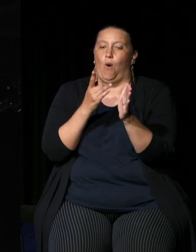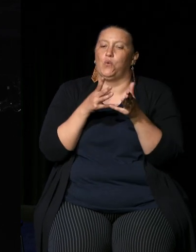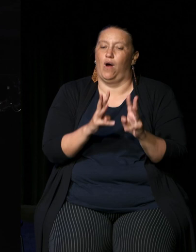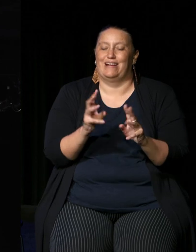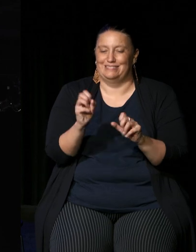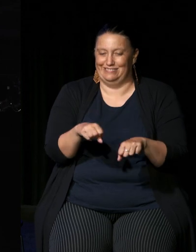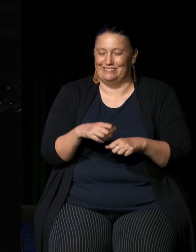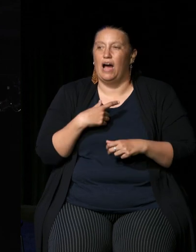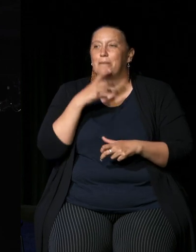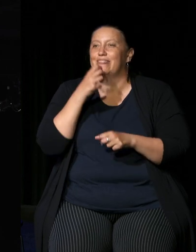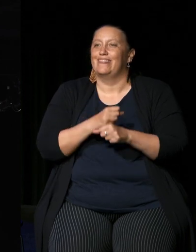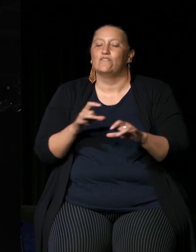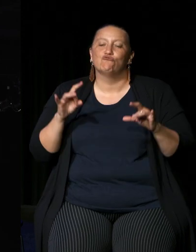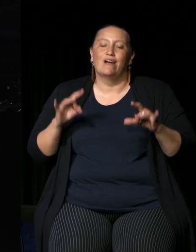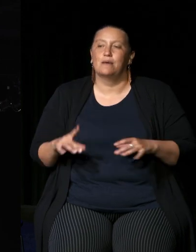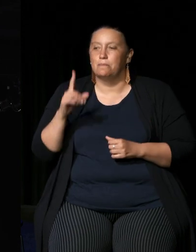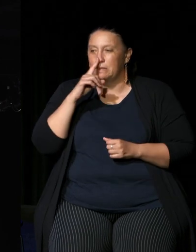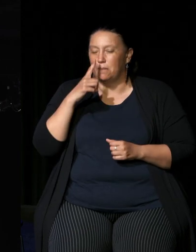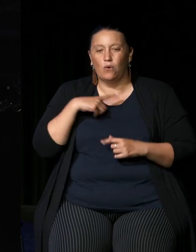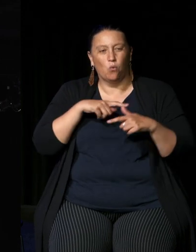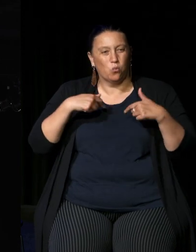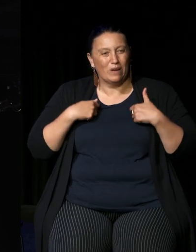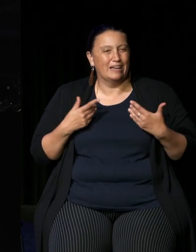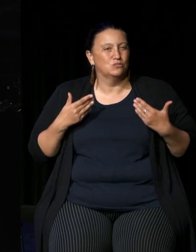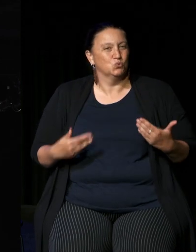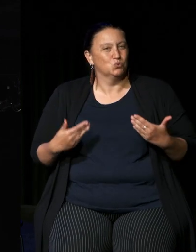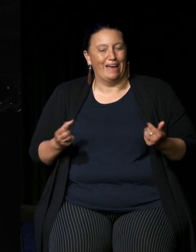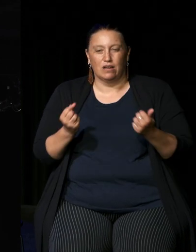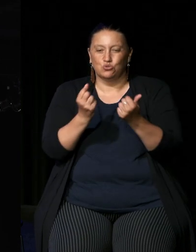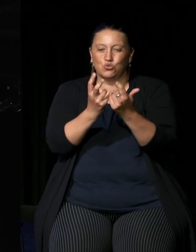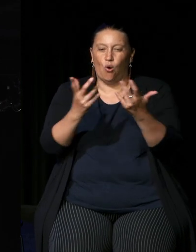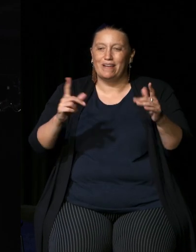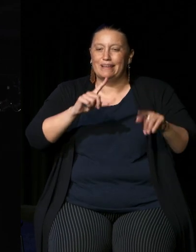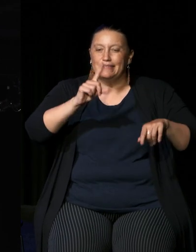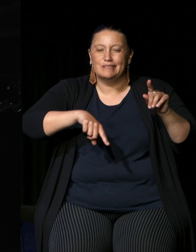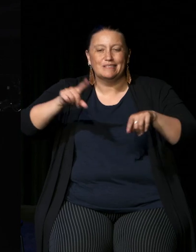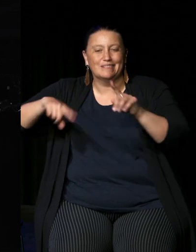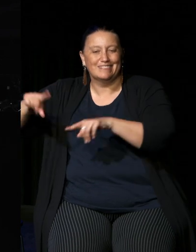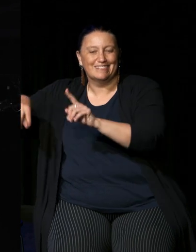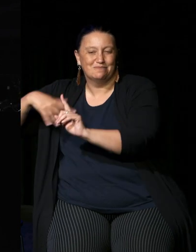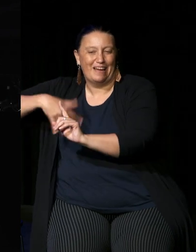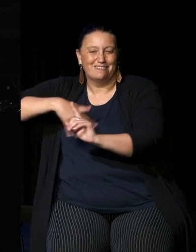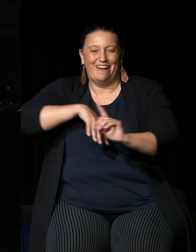because of the fact that Australians today are made up of um so many different people from